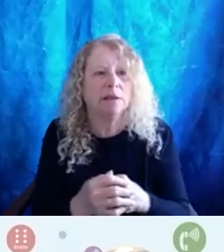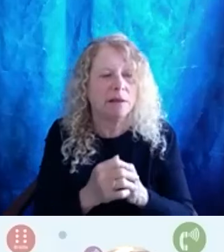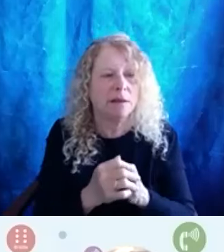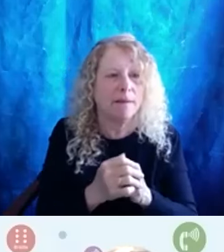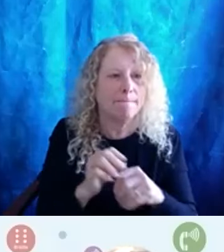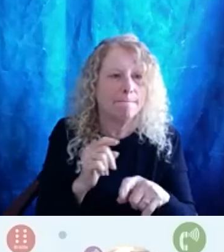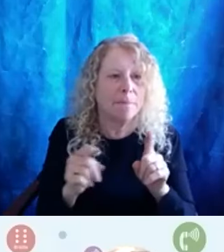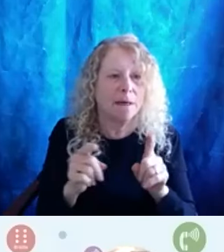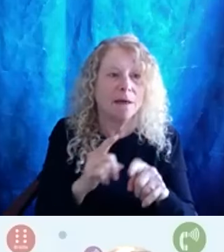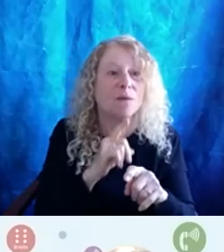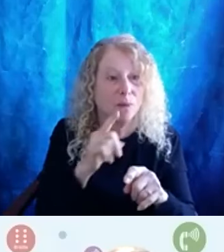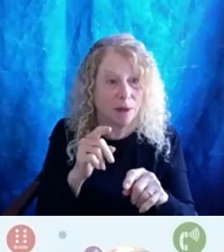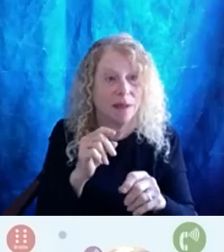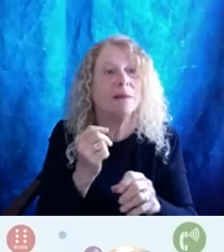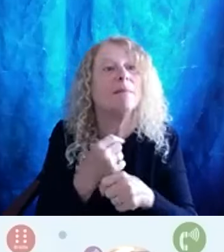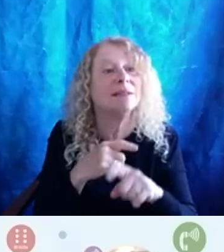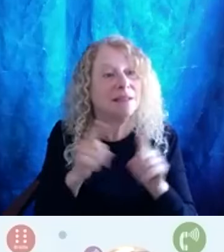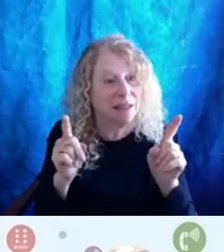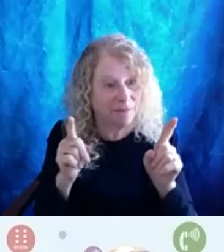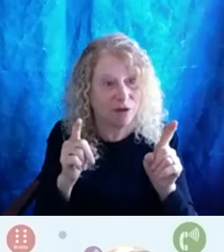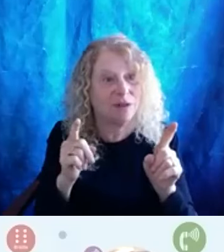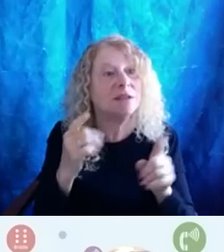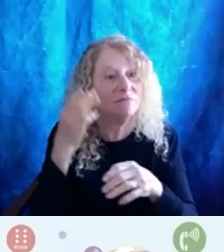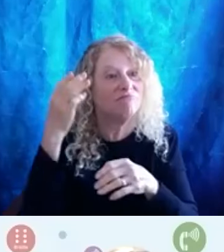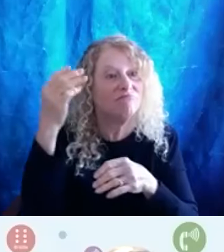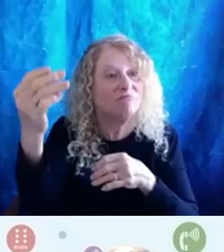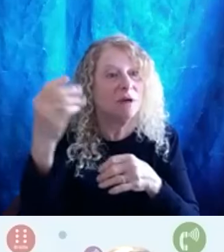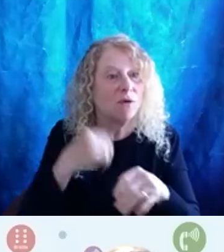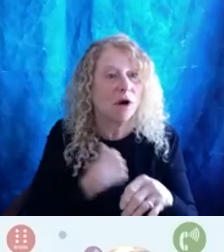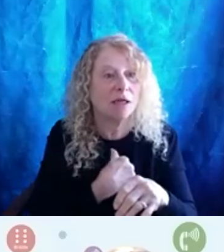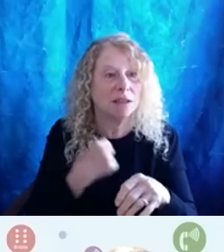a difference in the long run for, at least for my opinions,